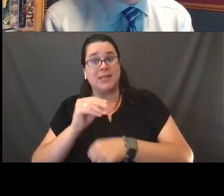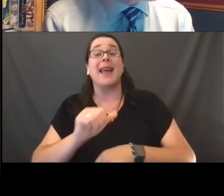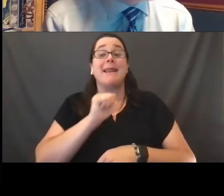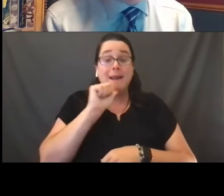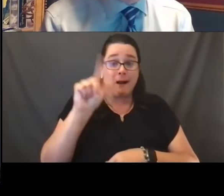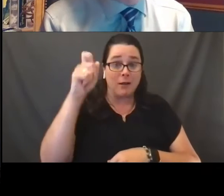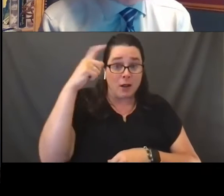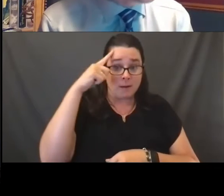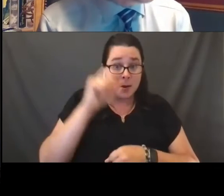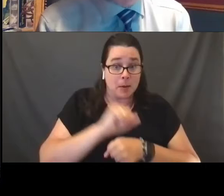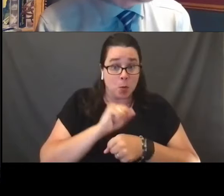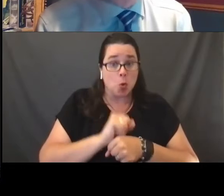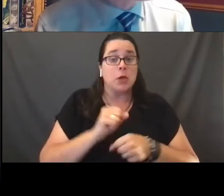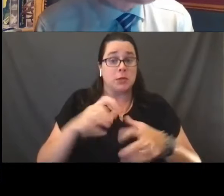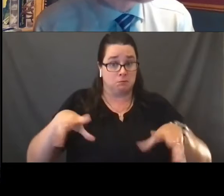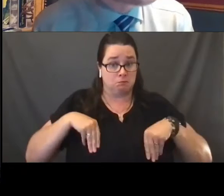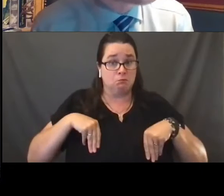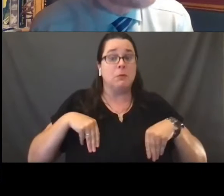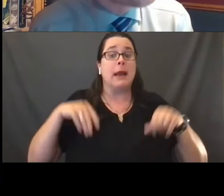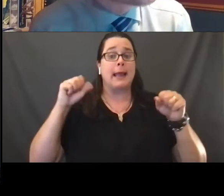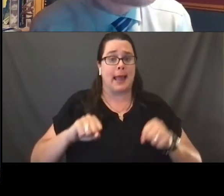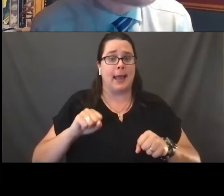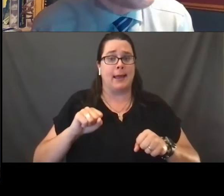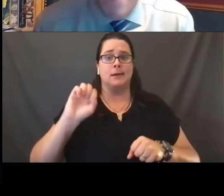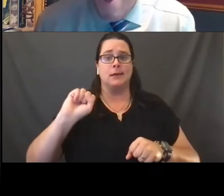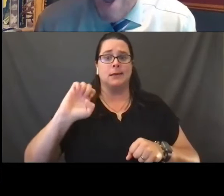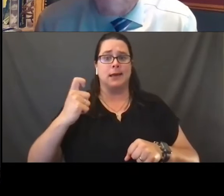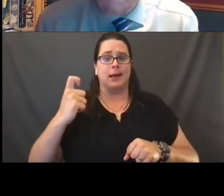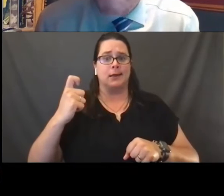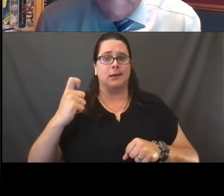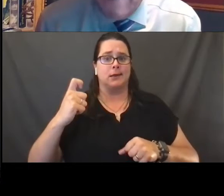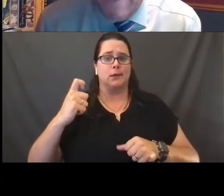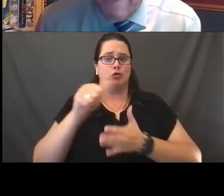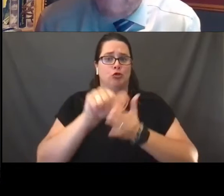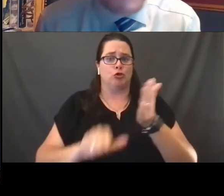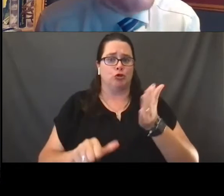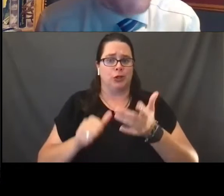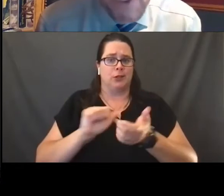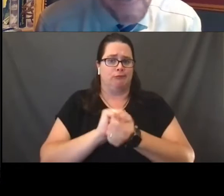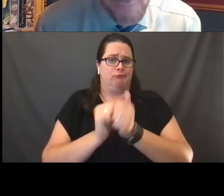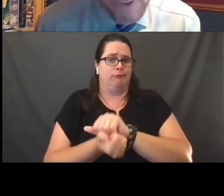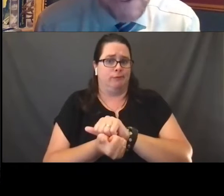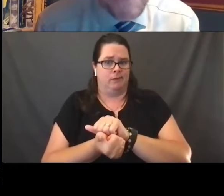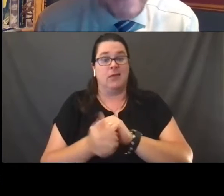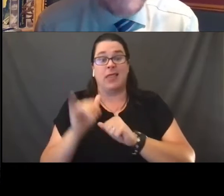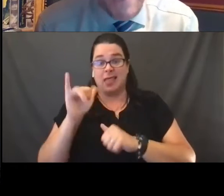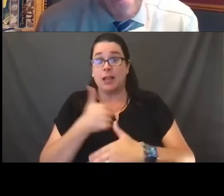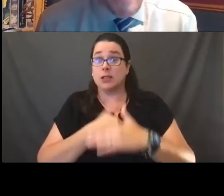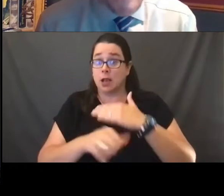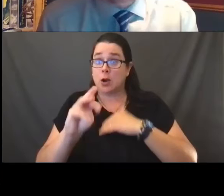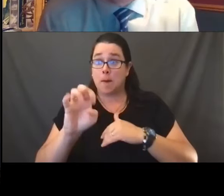to get sex reassignment surgery under Medicaid. That's very important, right?